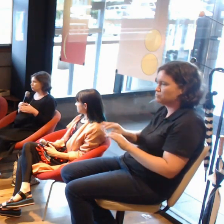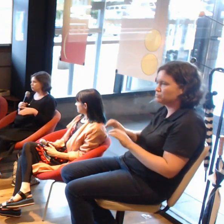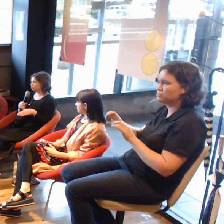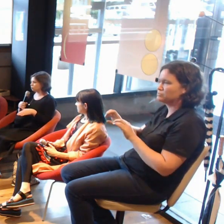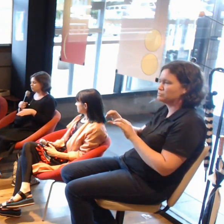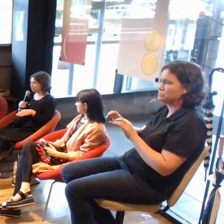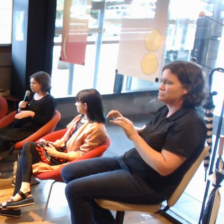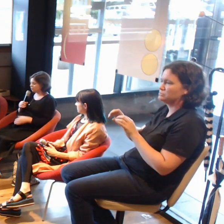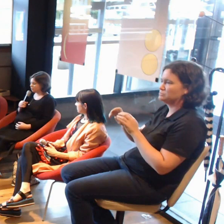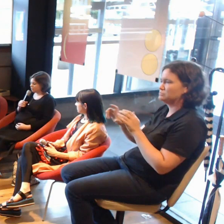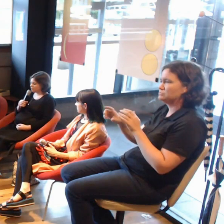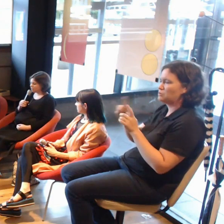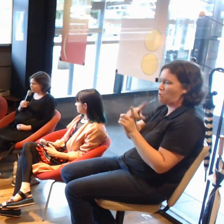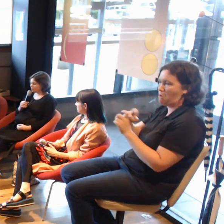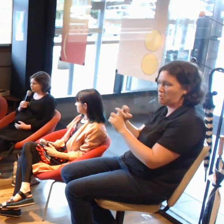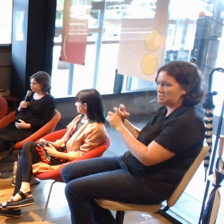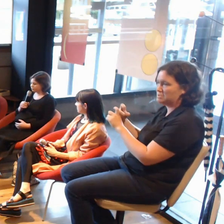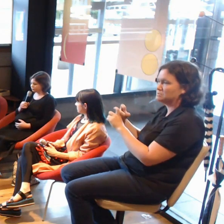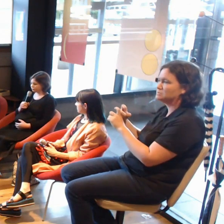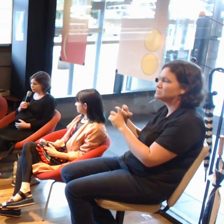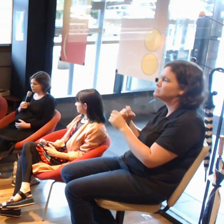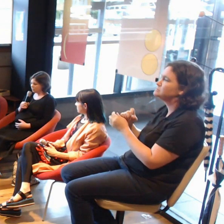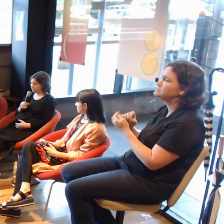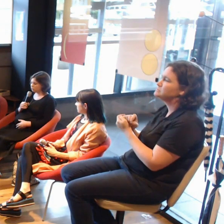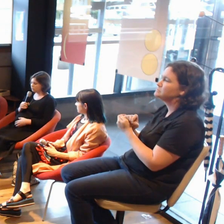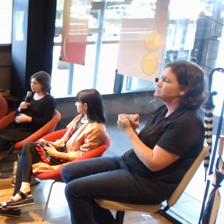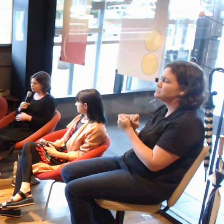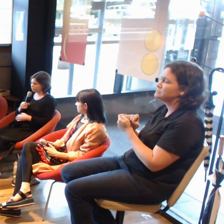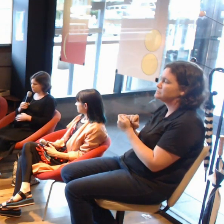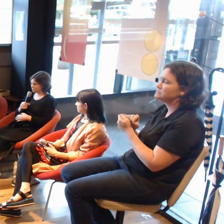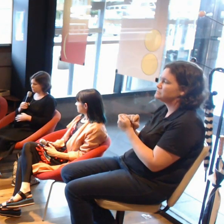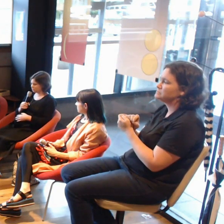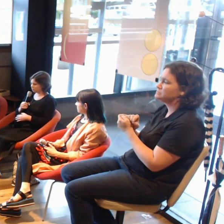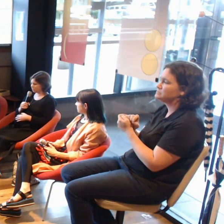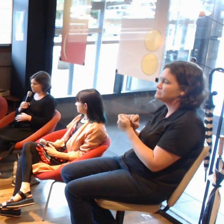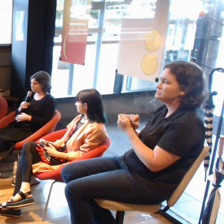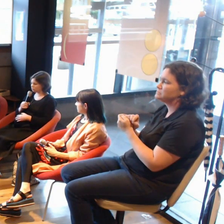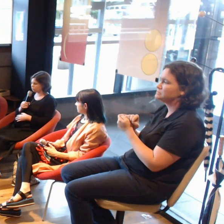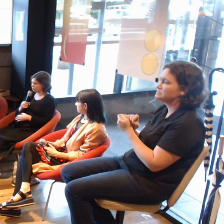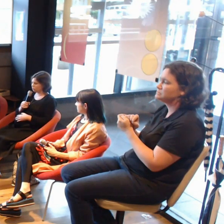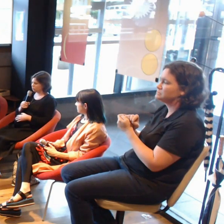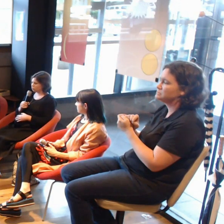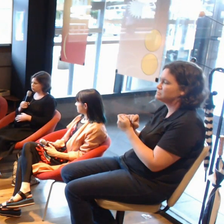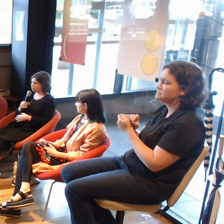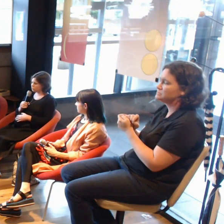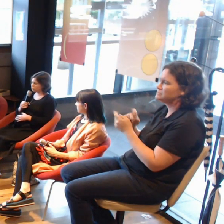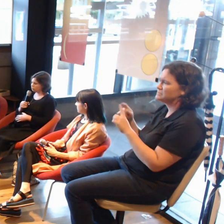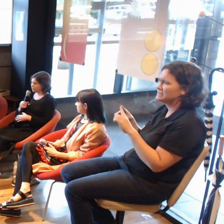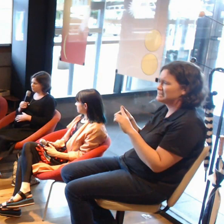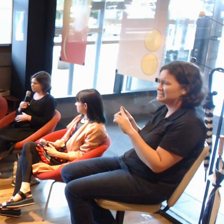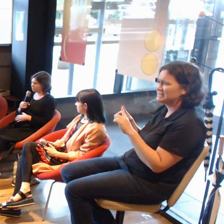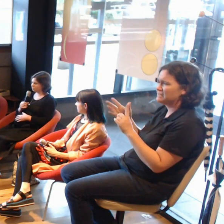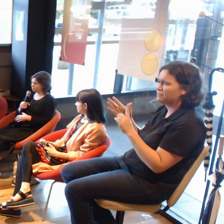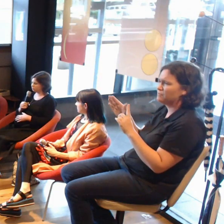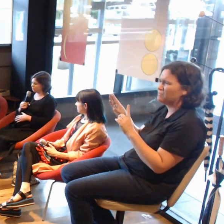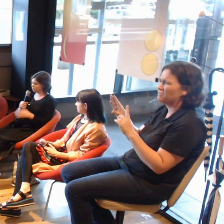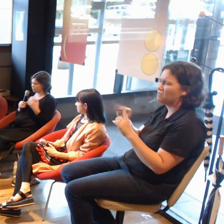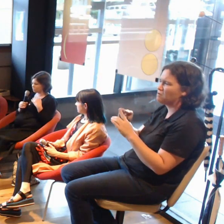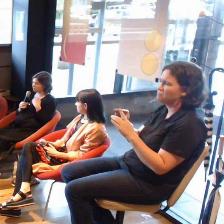It's really different compared to more traditional media in the way that I work.